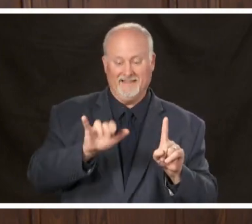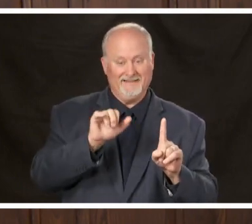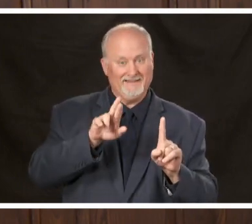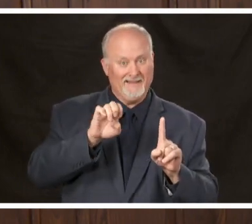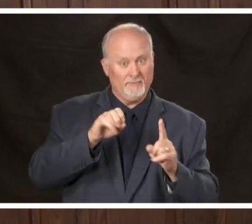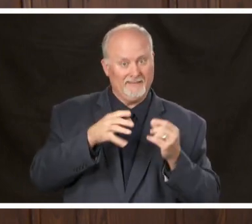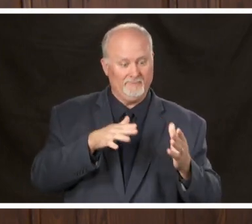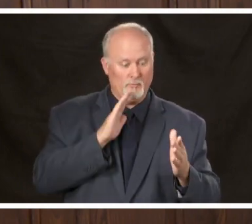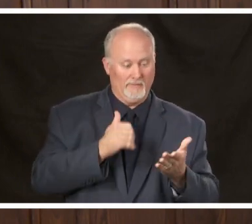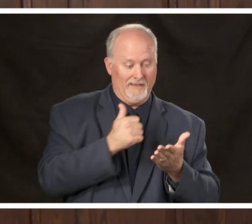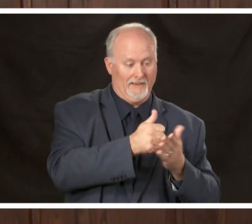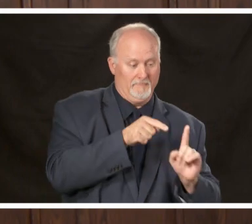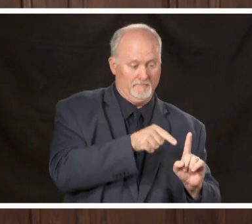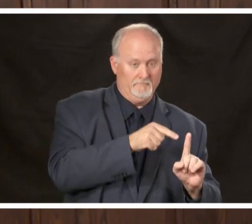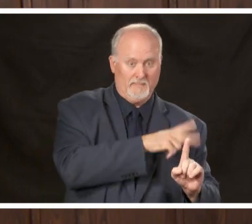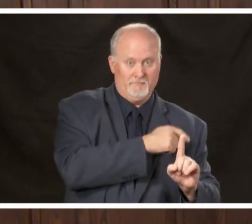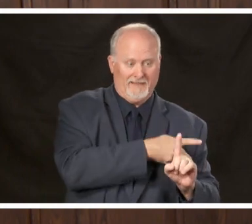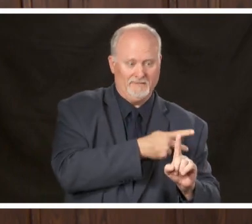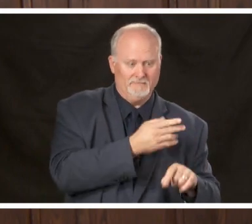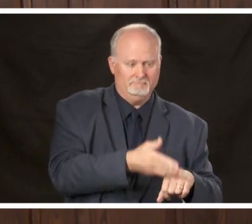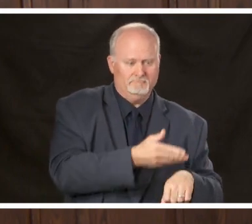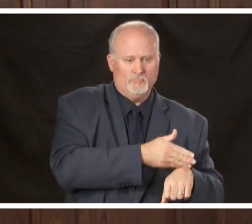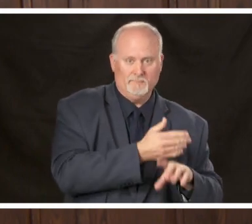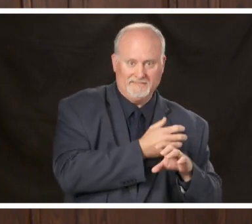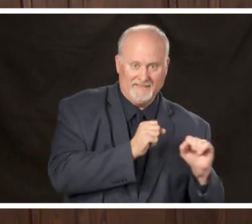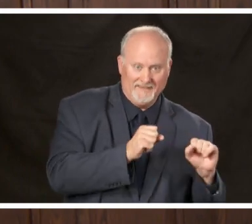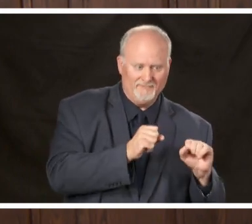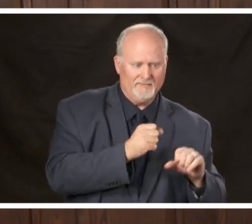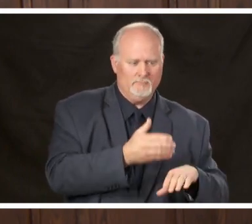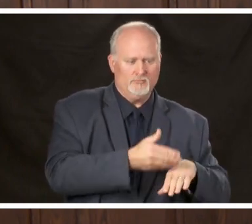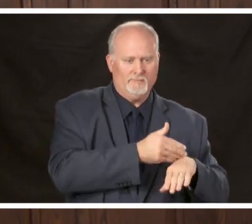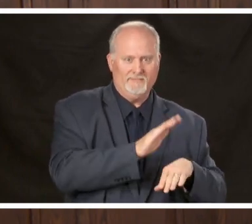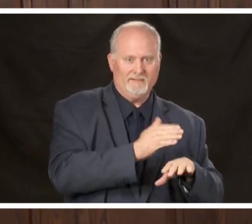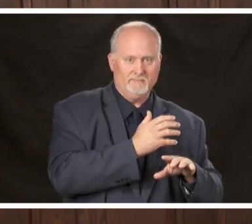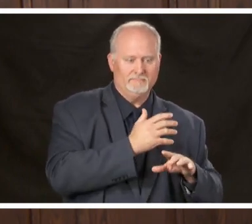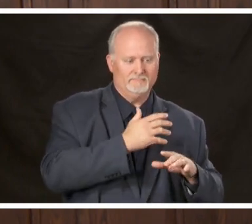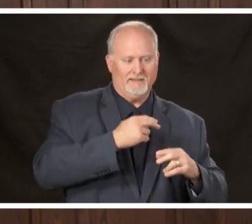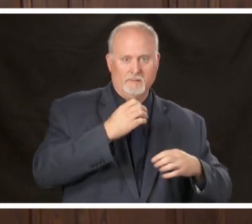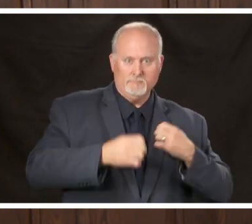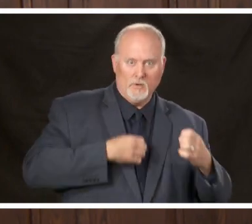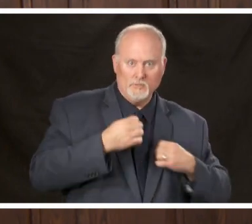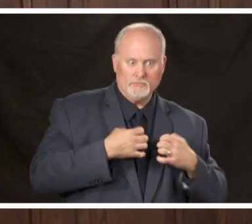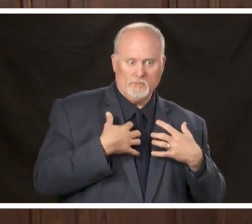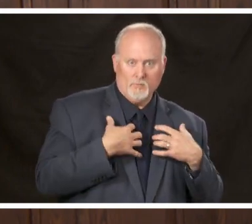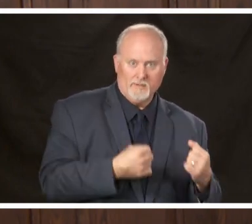improves the patient safety emotional or physical well-being and also in